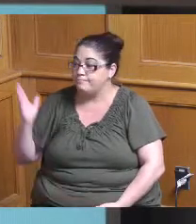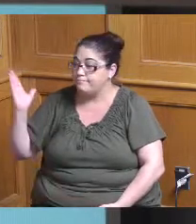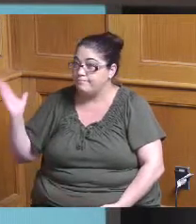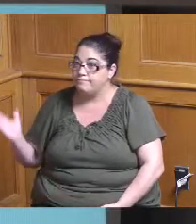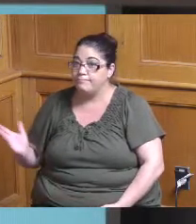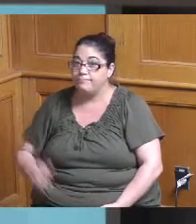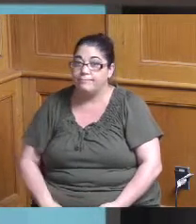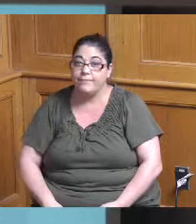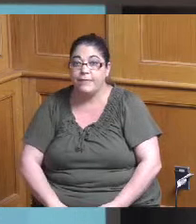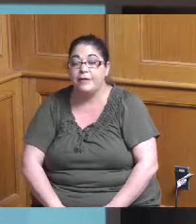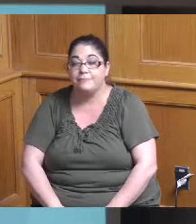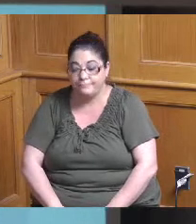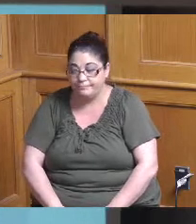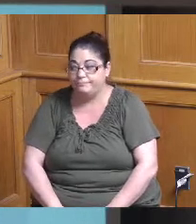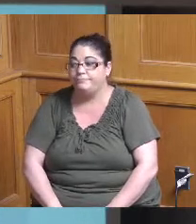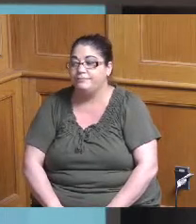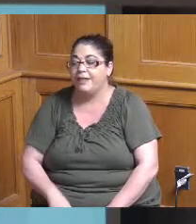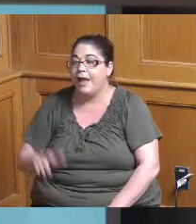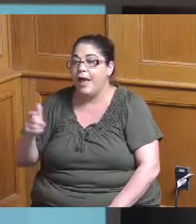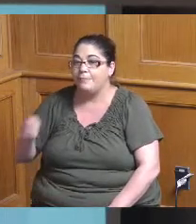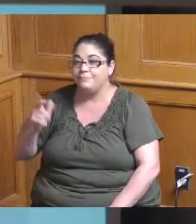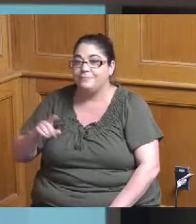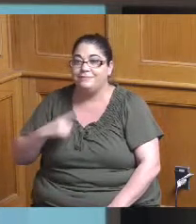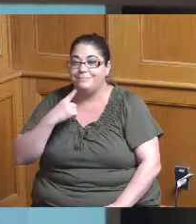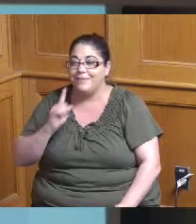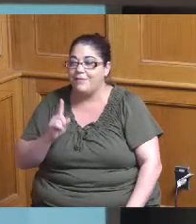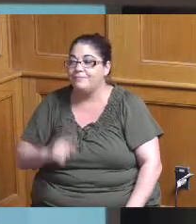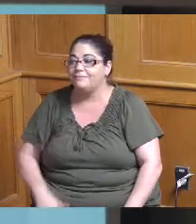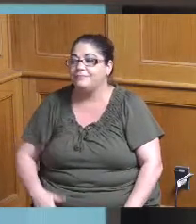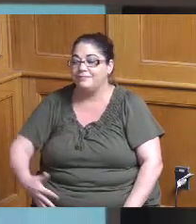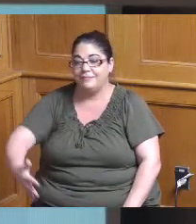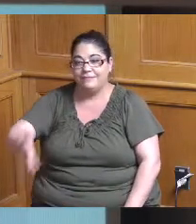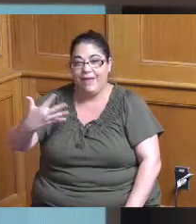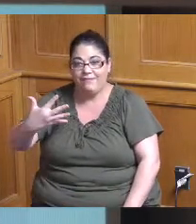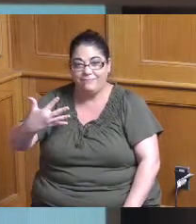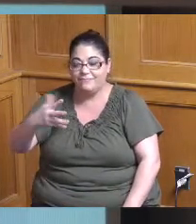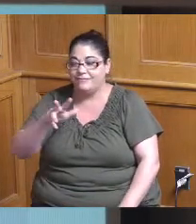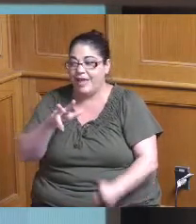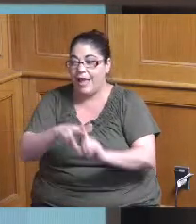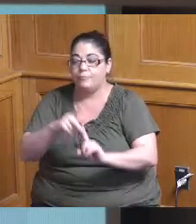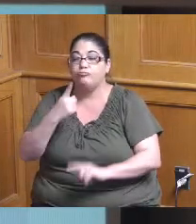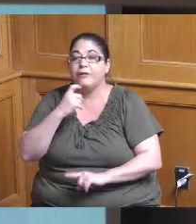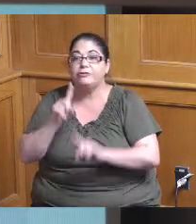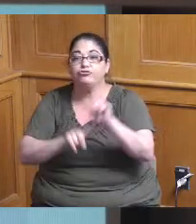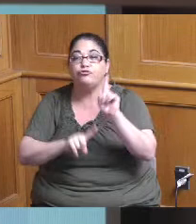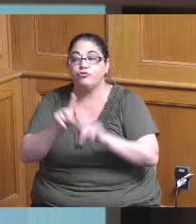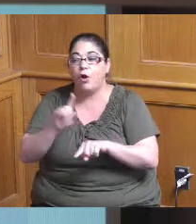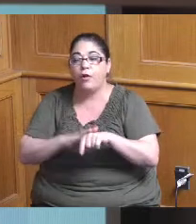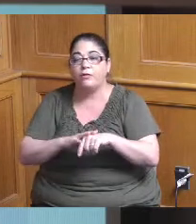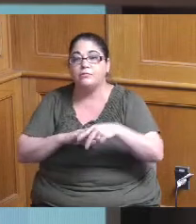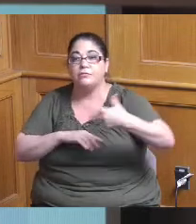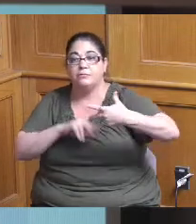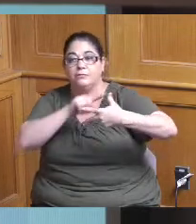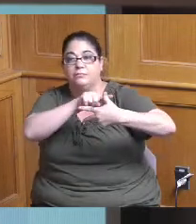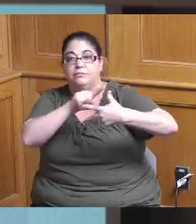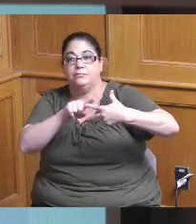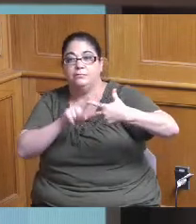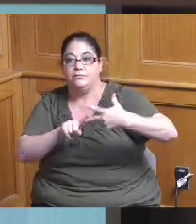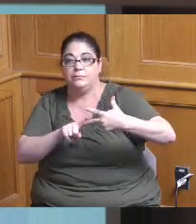okay thank you yeah so these are the five applications that we receive the red star indicates that the recommendations from the selection committee